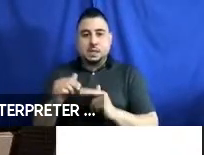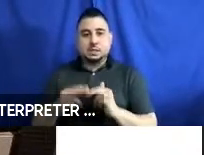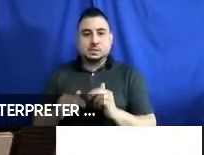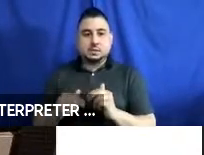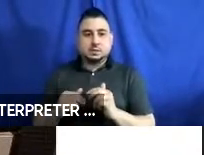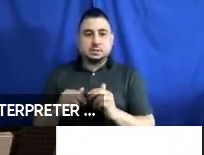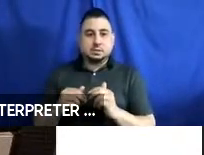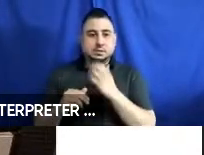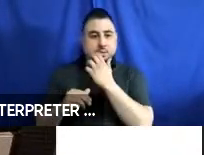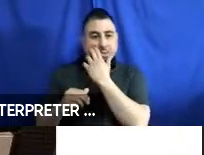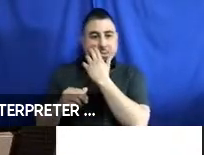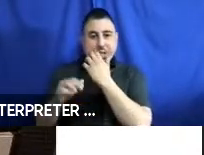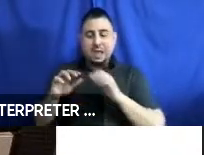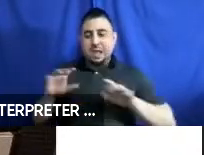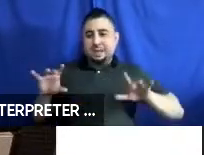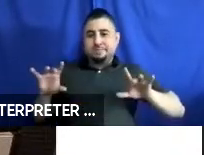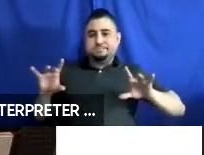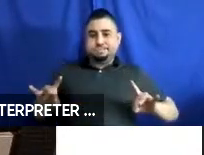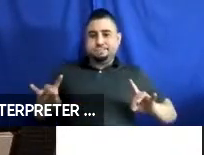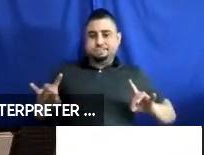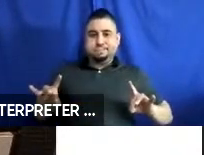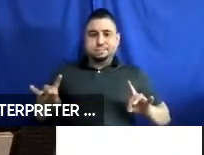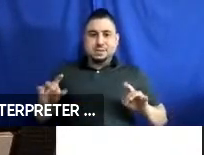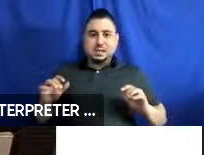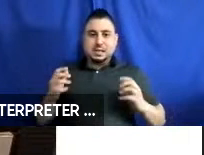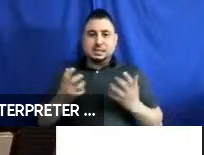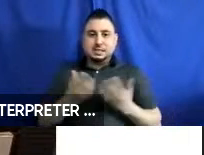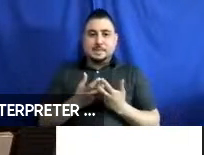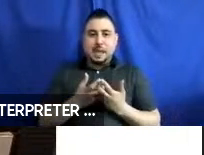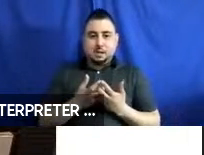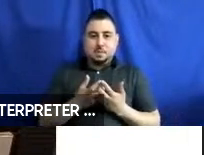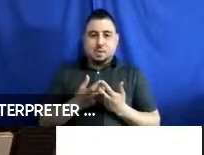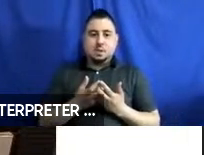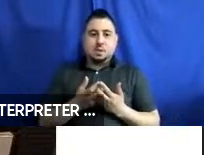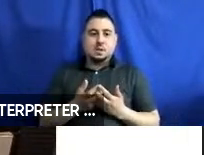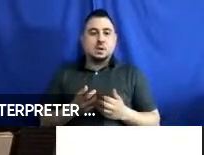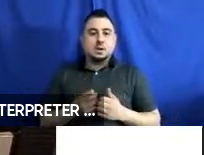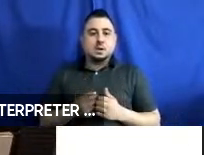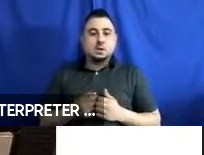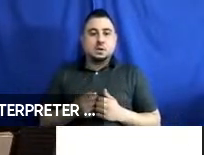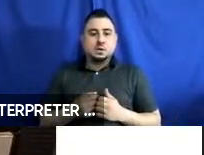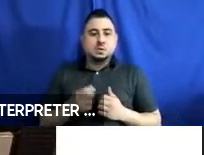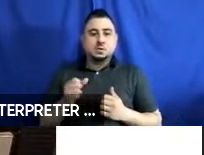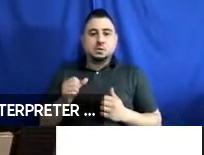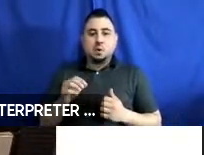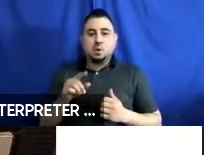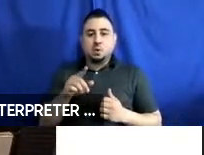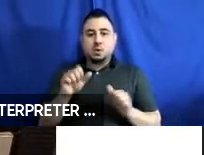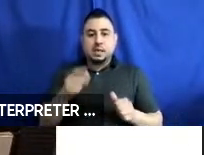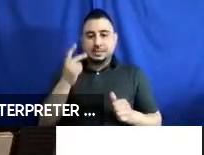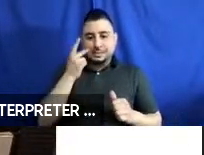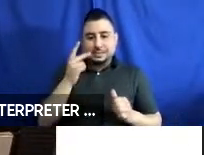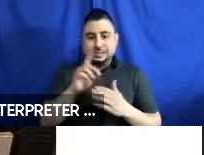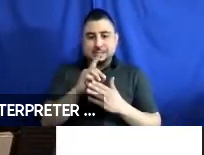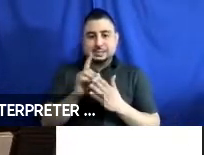an anchorage that is compatible. So, if you, you can see the design on the top left and